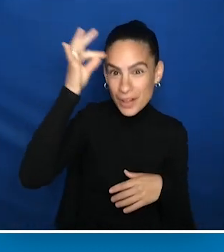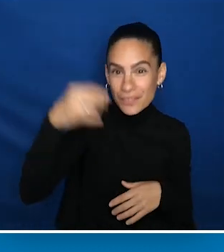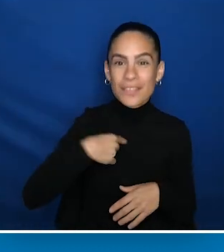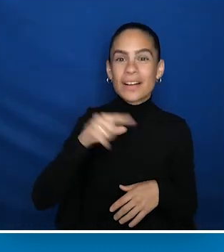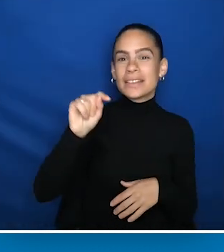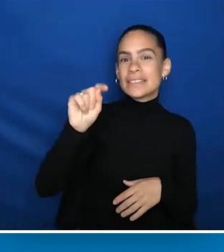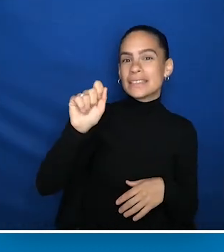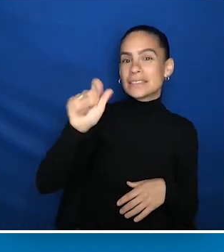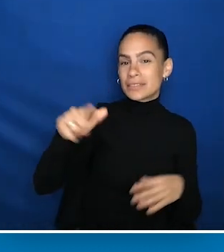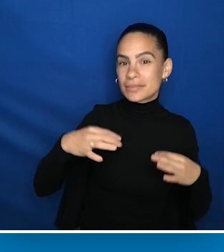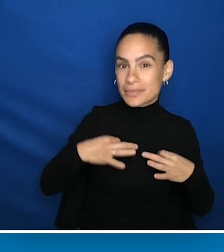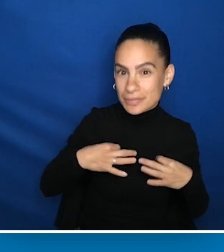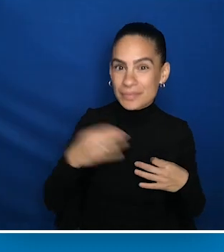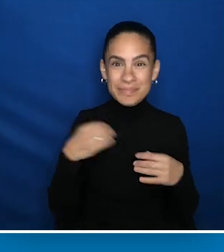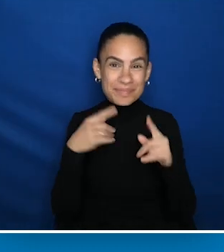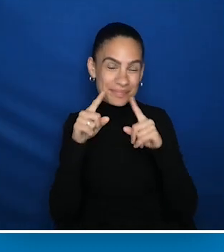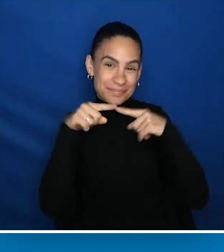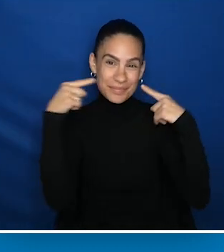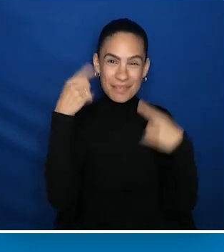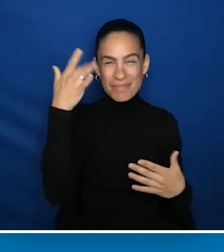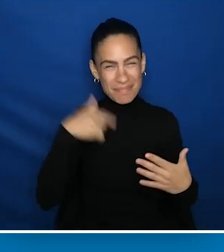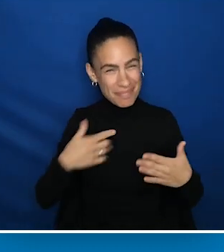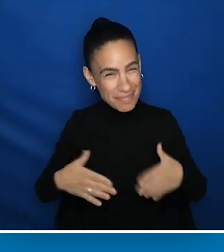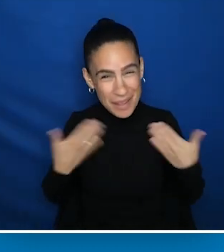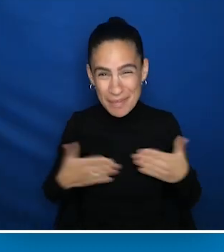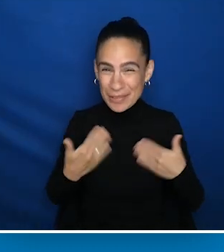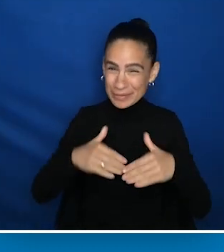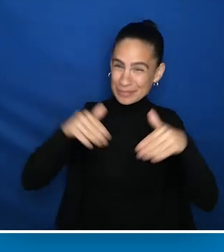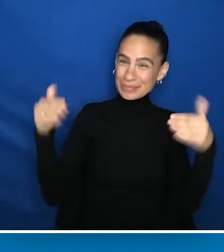and a big smile because it's my pleasure to introduce Dr. Lisa Iezzoni,